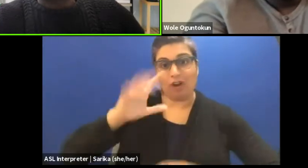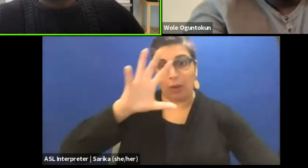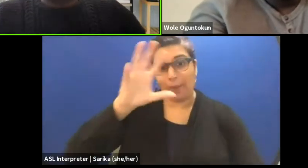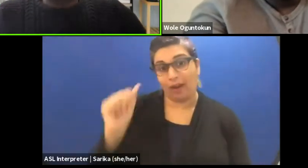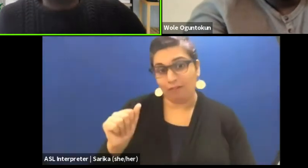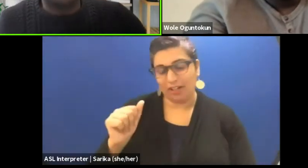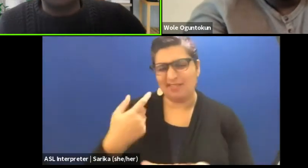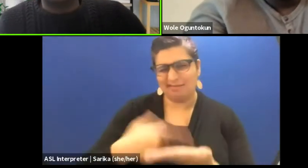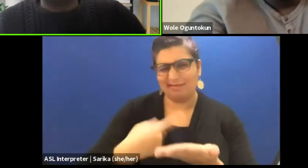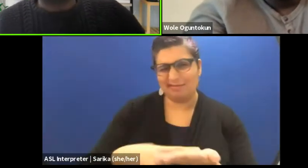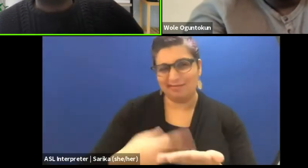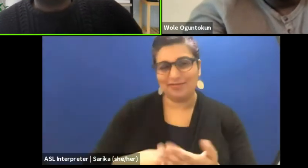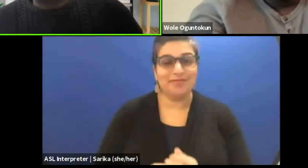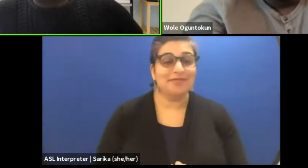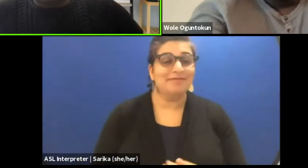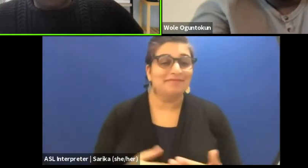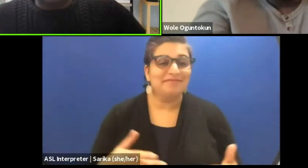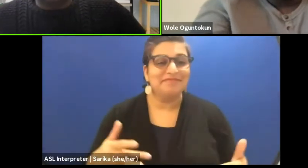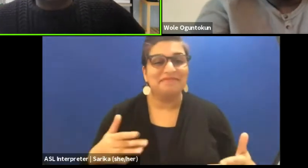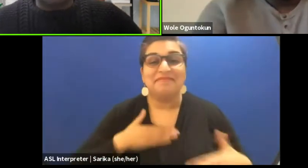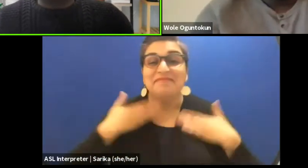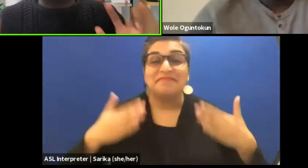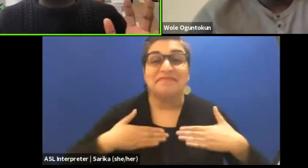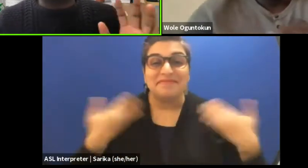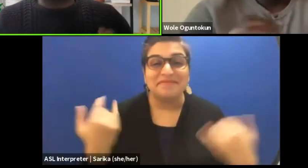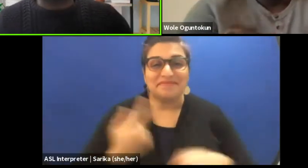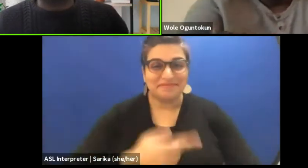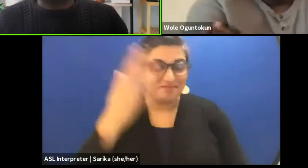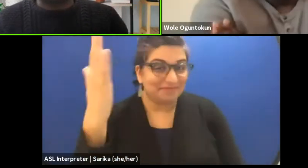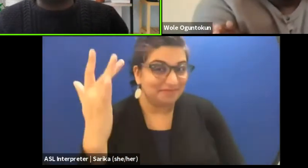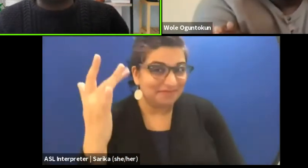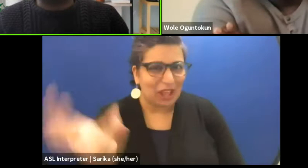I'm so happy today and that's because we have three amazing guests